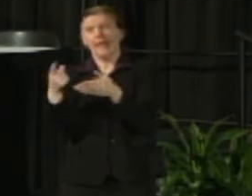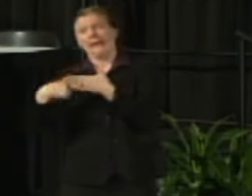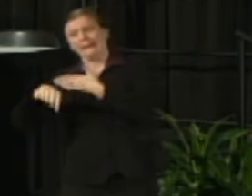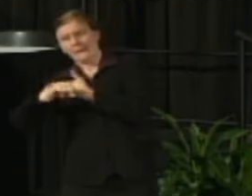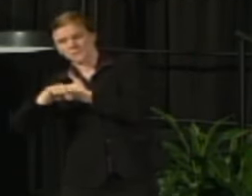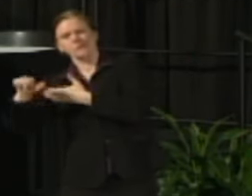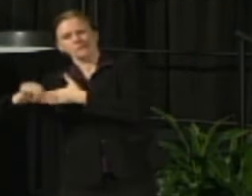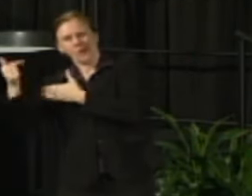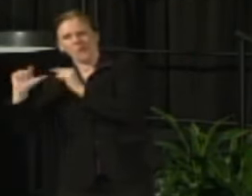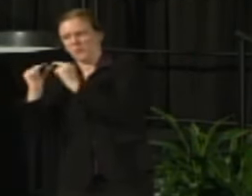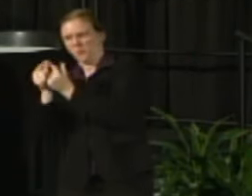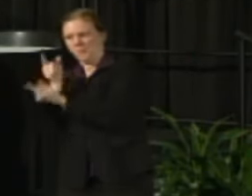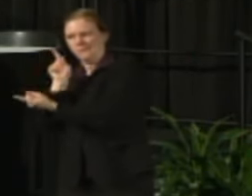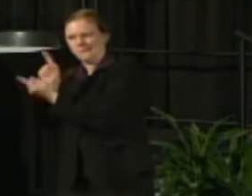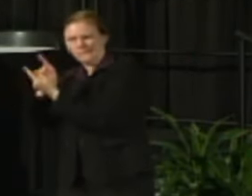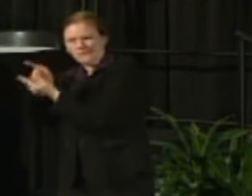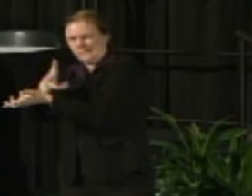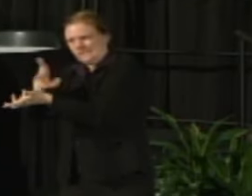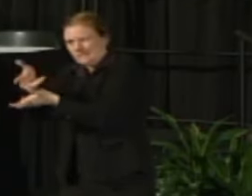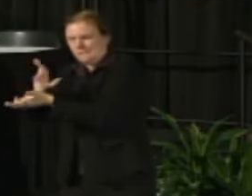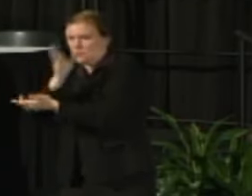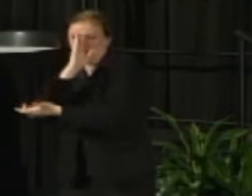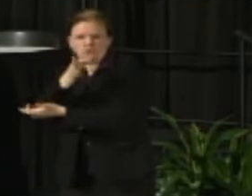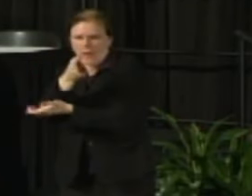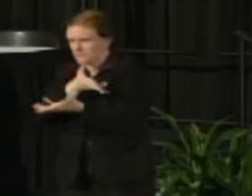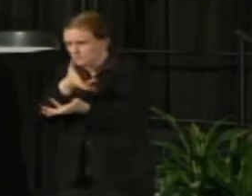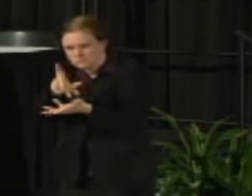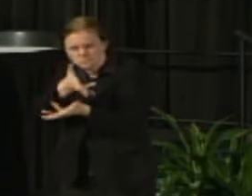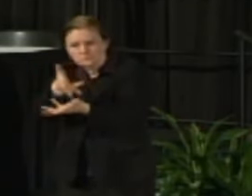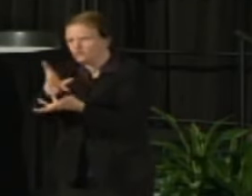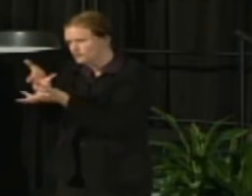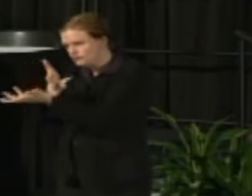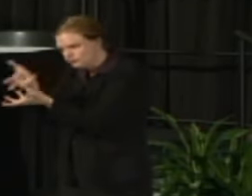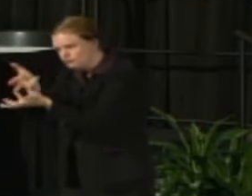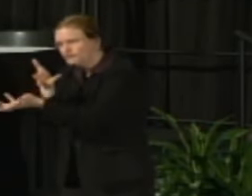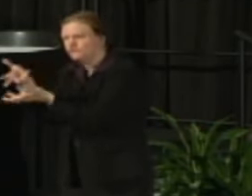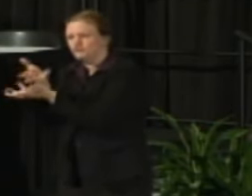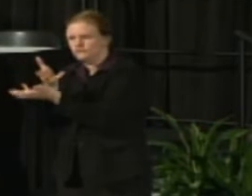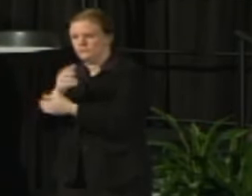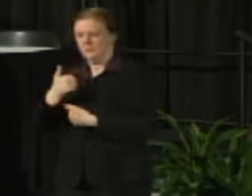with another group direct meetings with the legislators and so it's Tom Luljak and myself